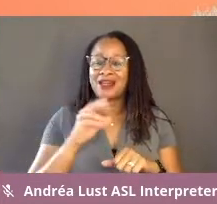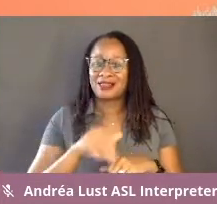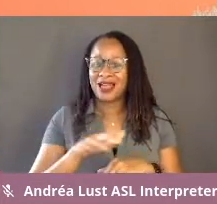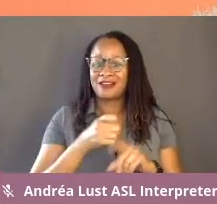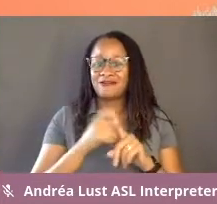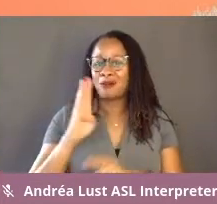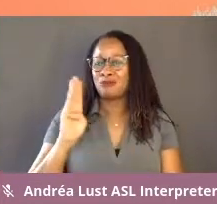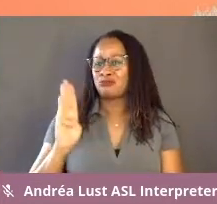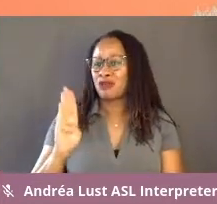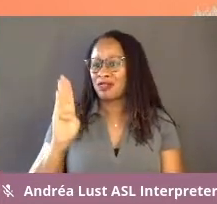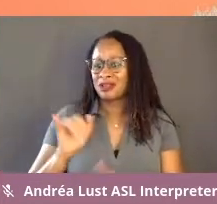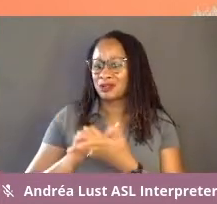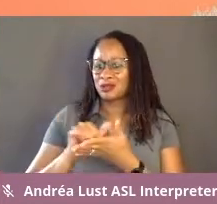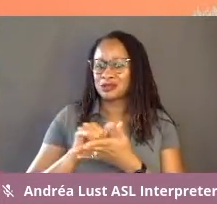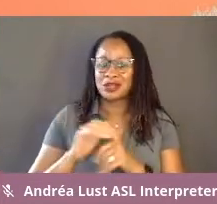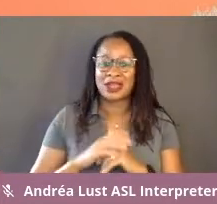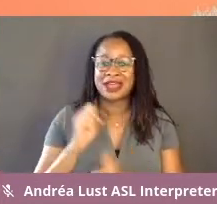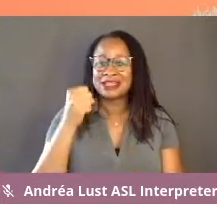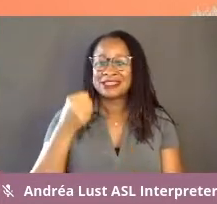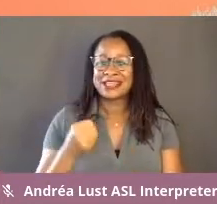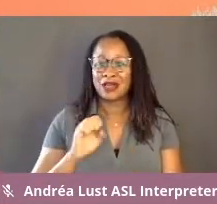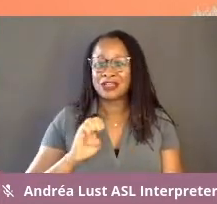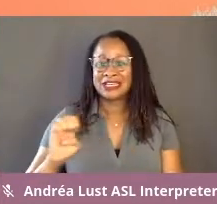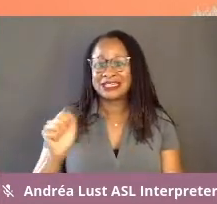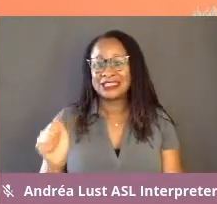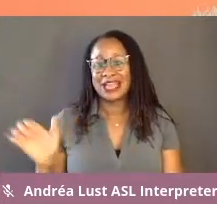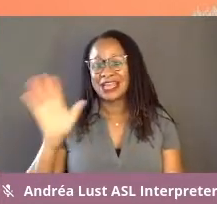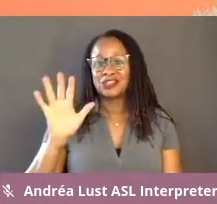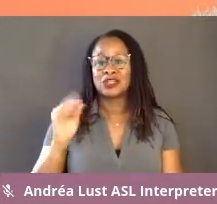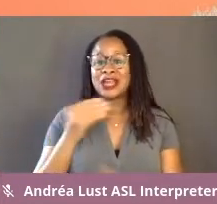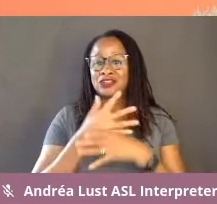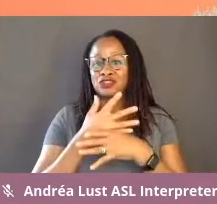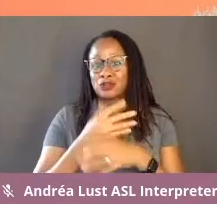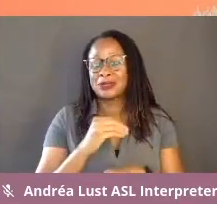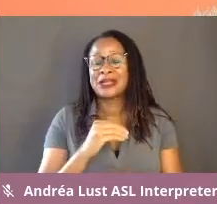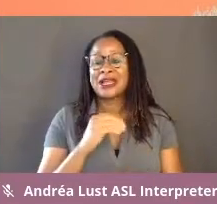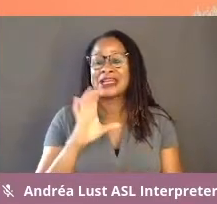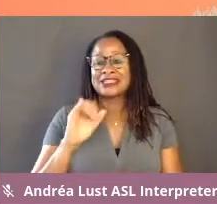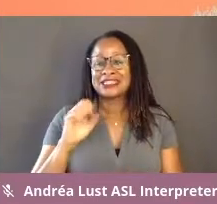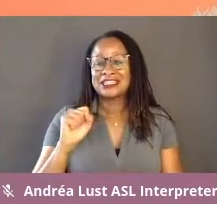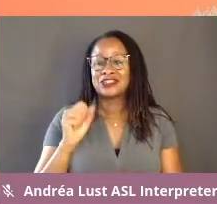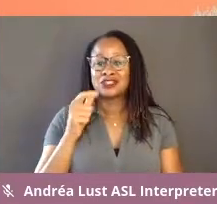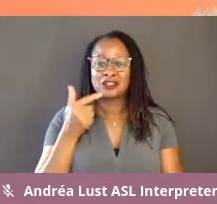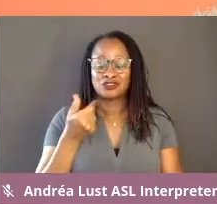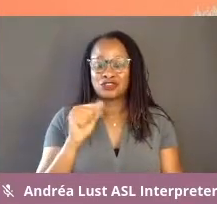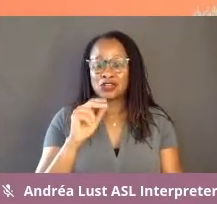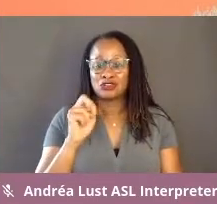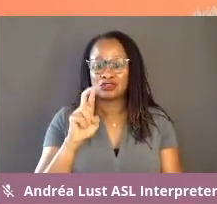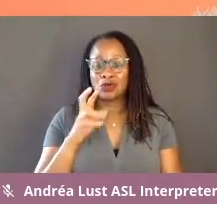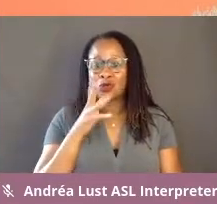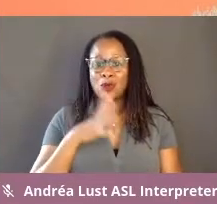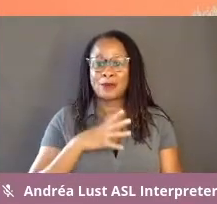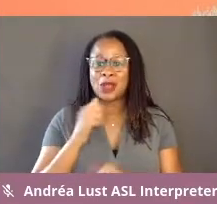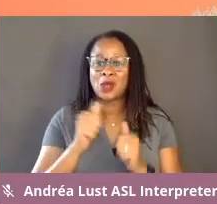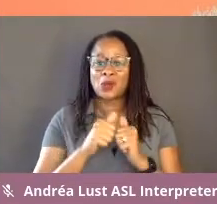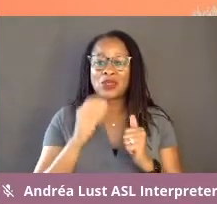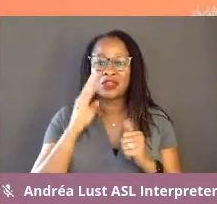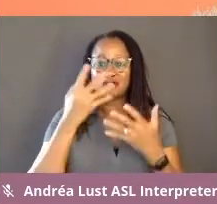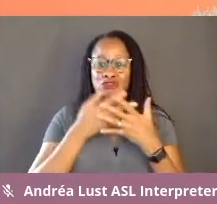I'm a Southeast Asian and German cis-gender woman with long dark hair sitting in a room